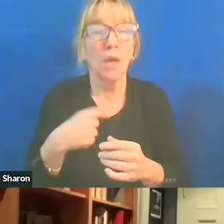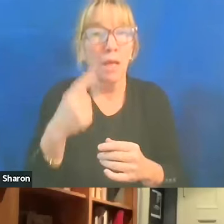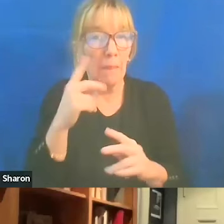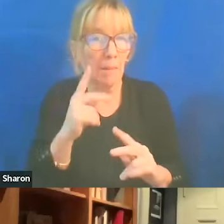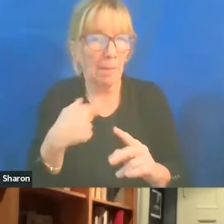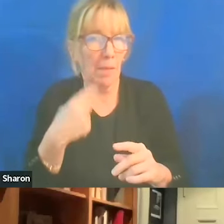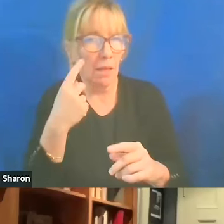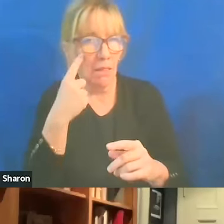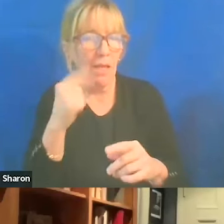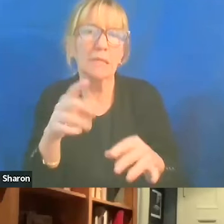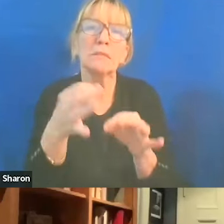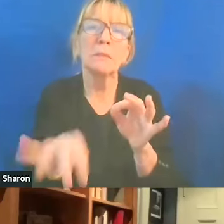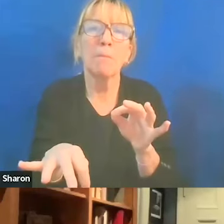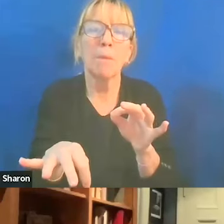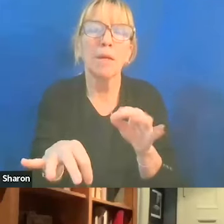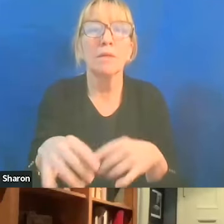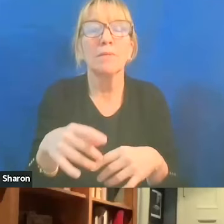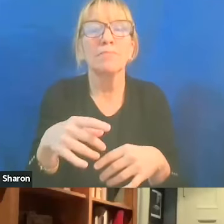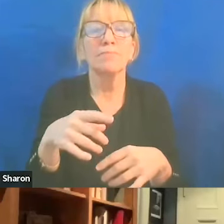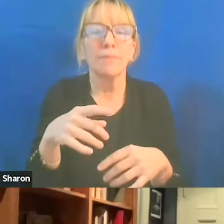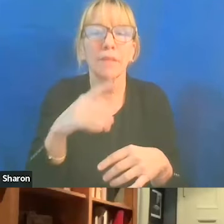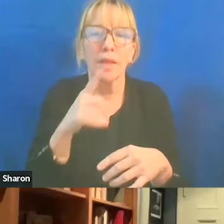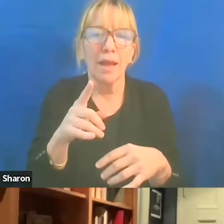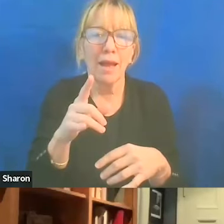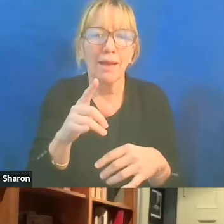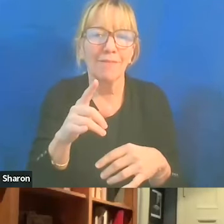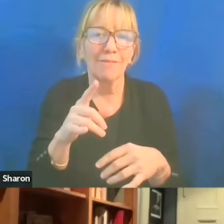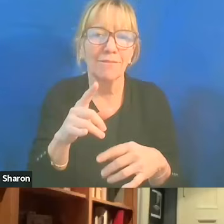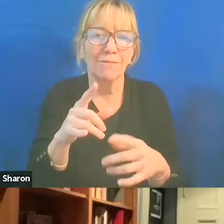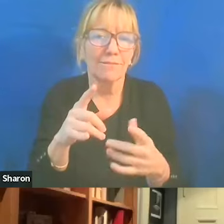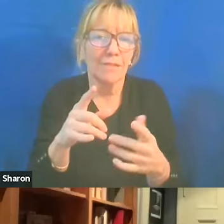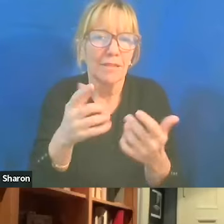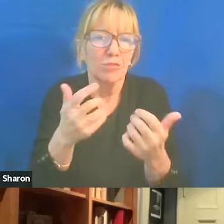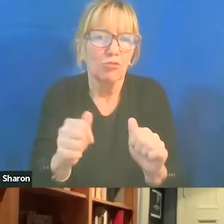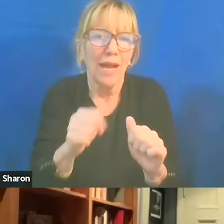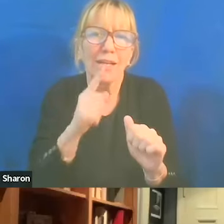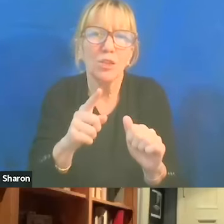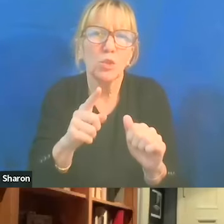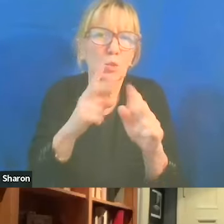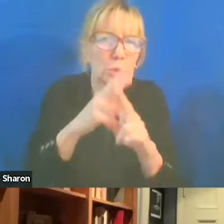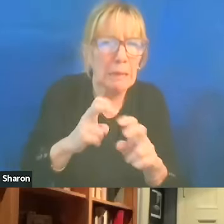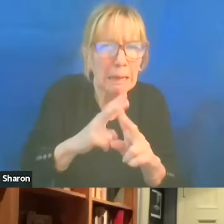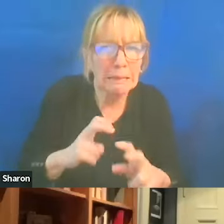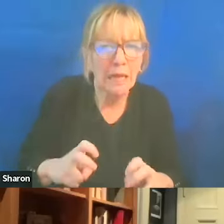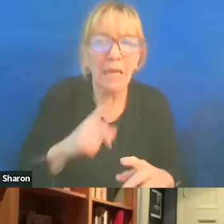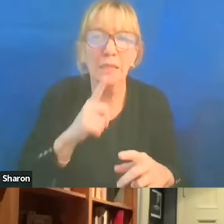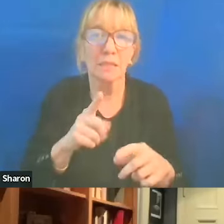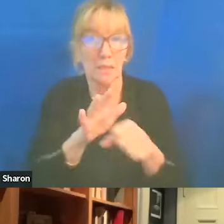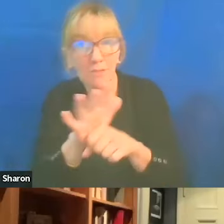And they try almost with Talmudic intensity, try to dissect it and doesn't... You know, is it sufficient? Is it insufficient?